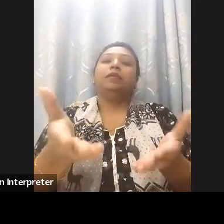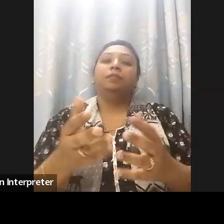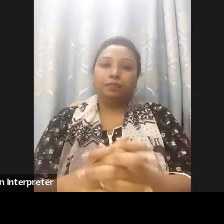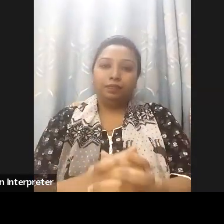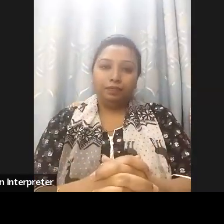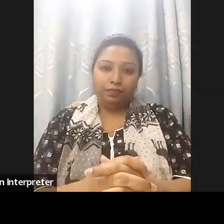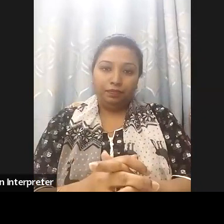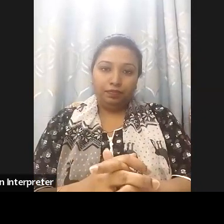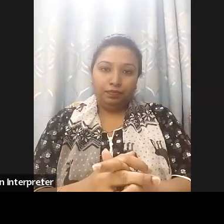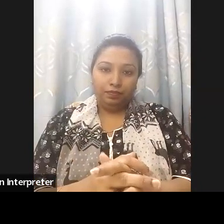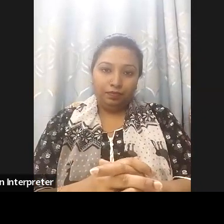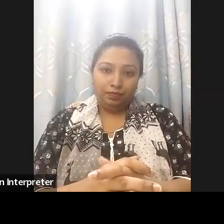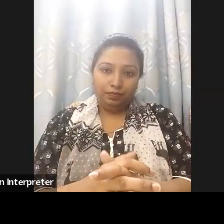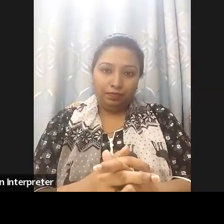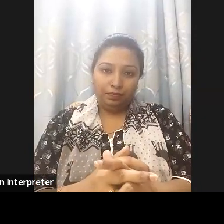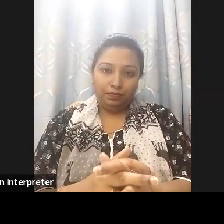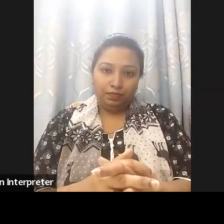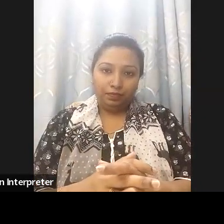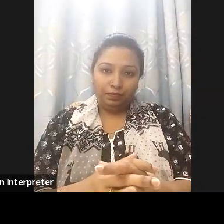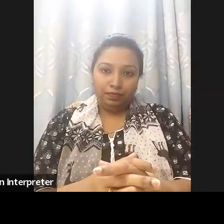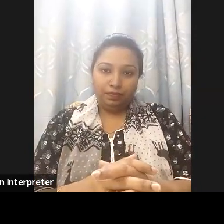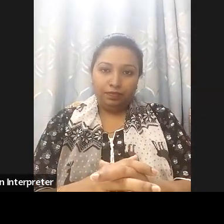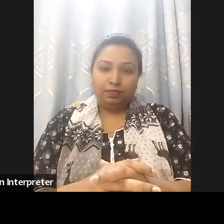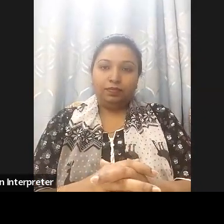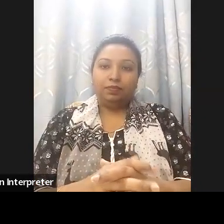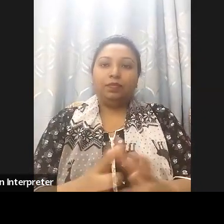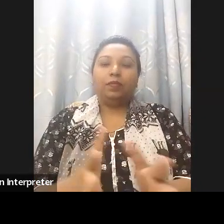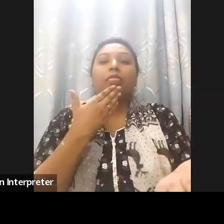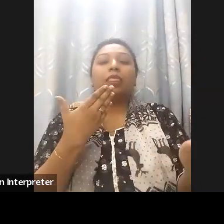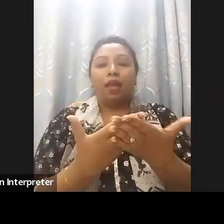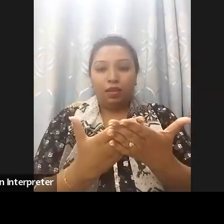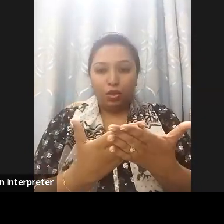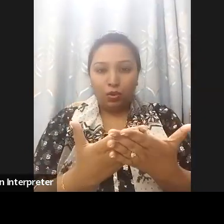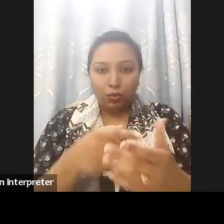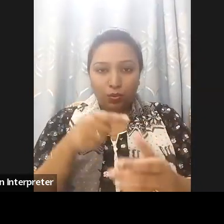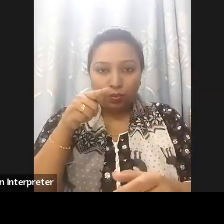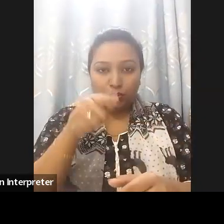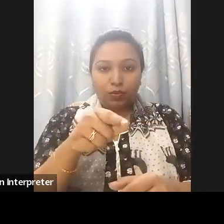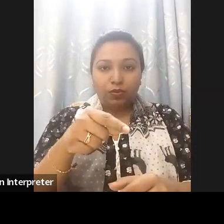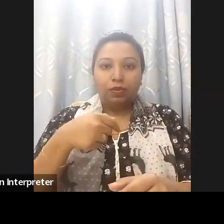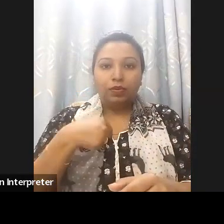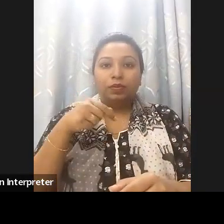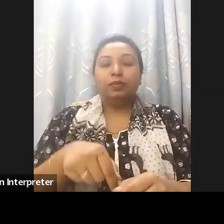,so please doctor, go ahead. uh thank you Lourdes Arreola, thank you for giving me the